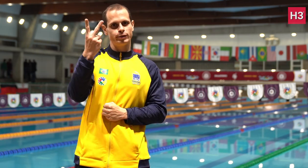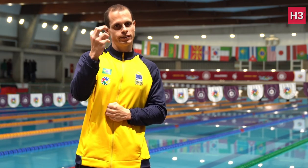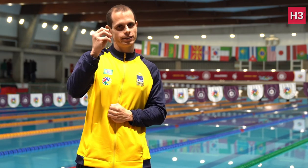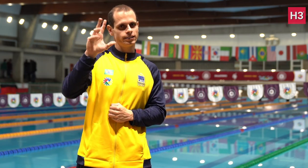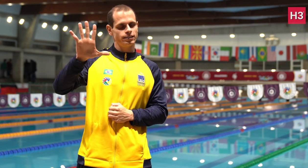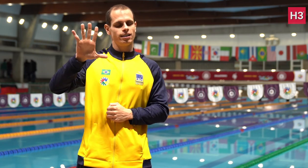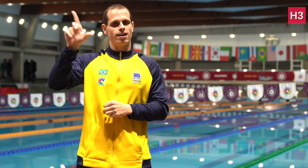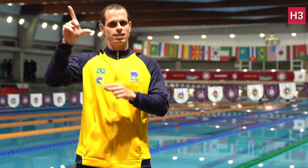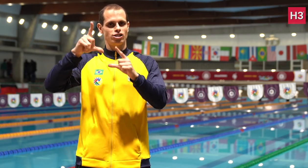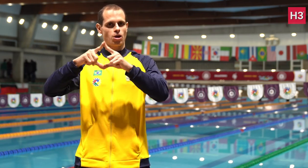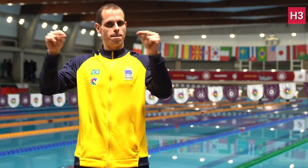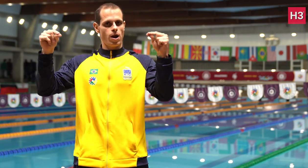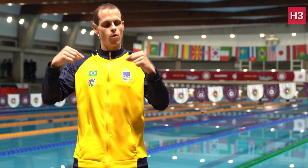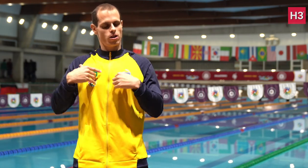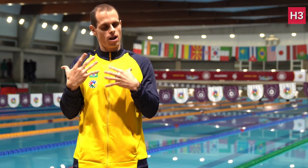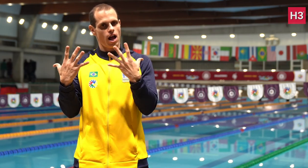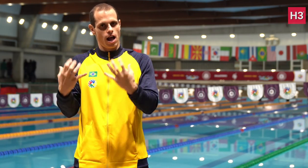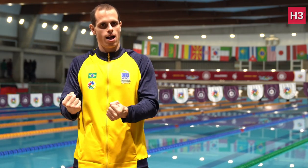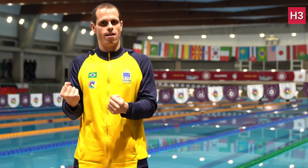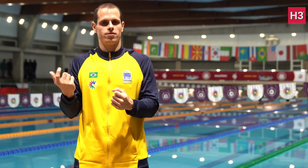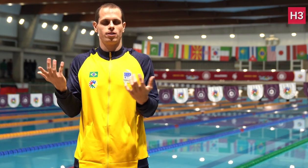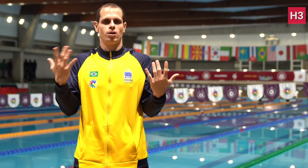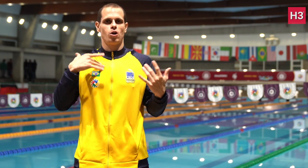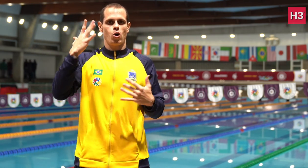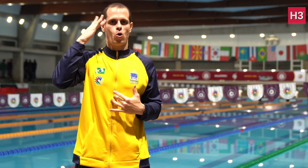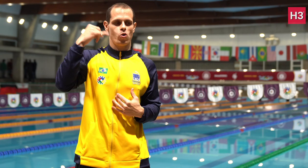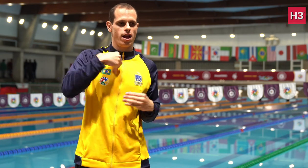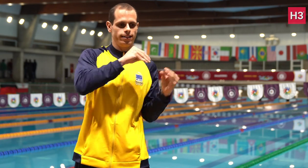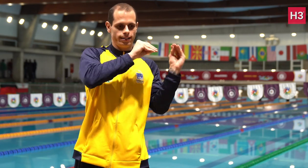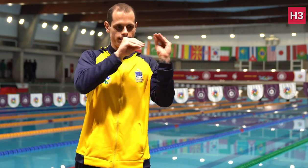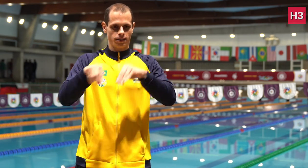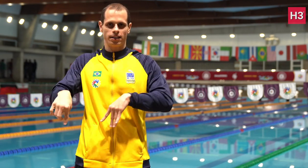but for sure I’m going to train